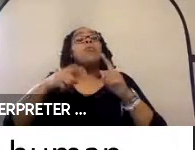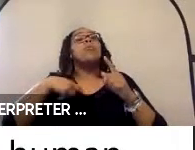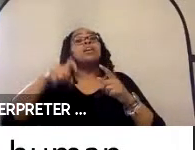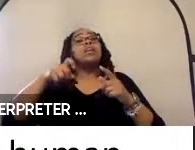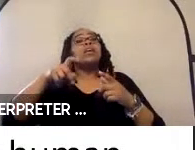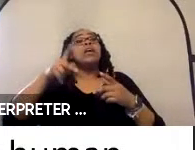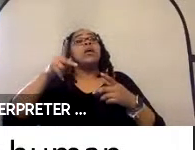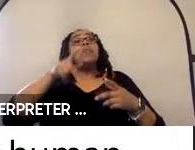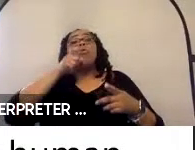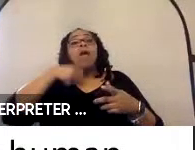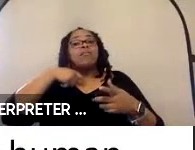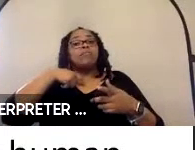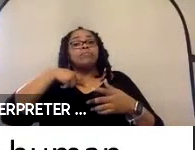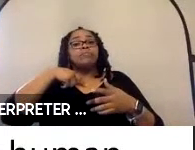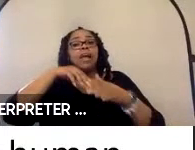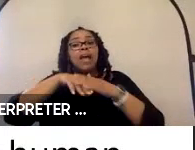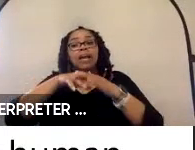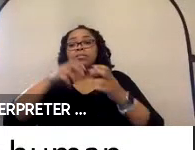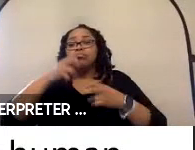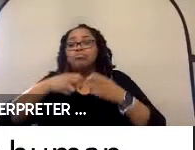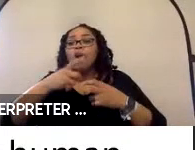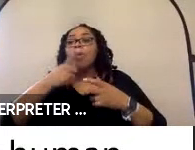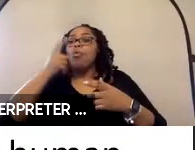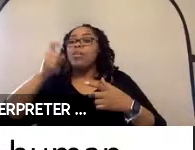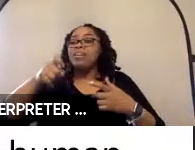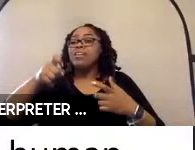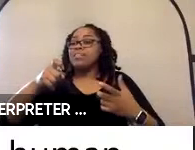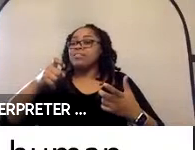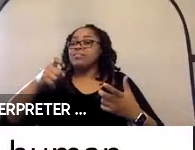to be able to board that vehicle. Which I think is really the crux of what we are talking